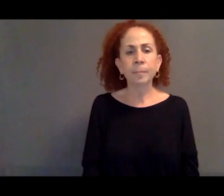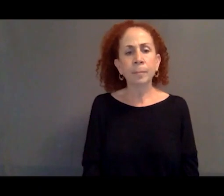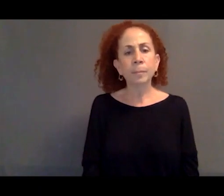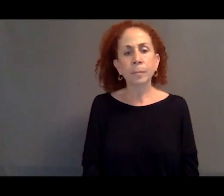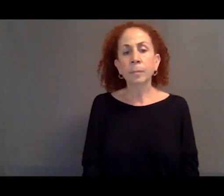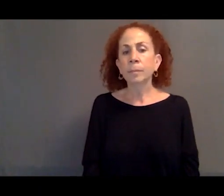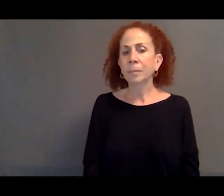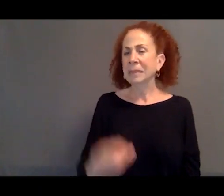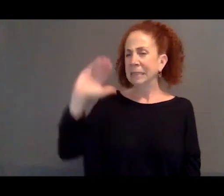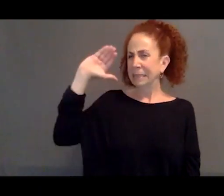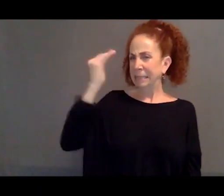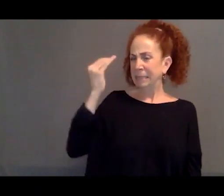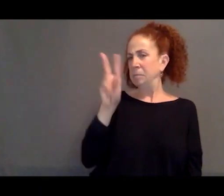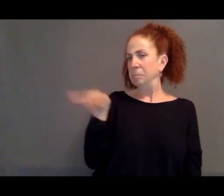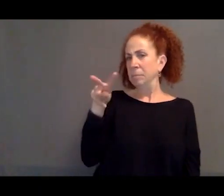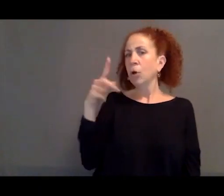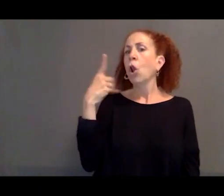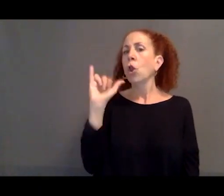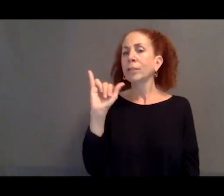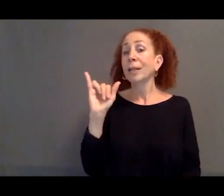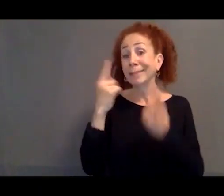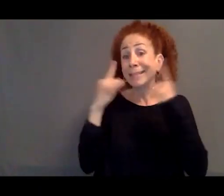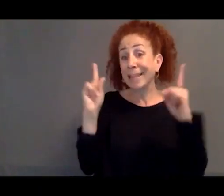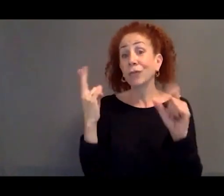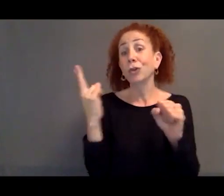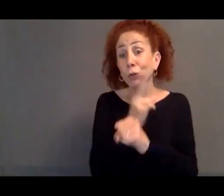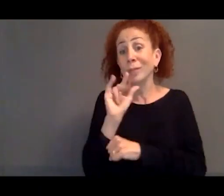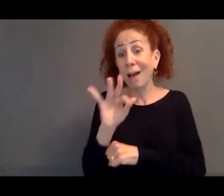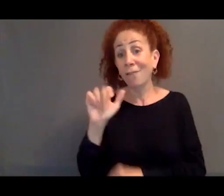to look like a successful application of asylum.